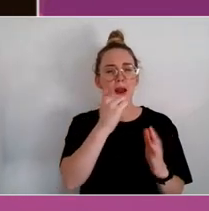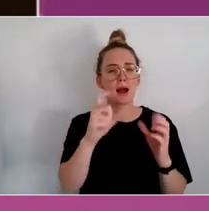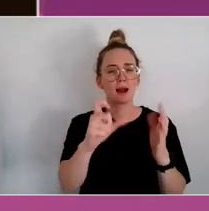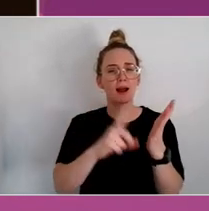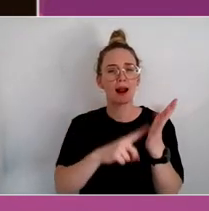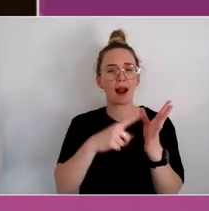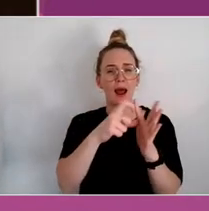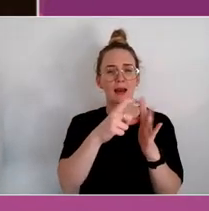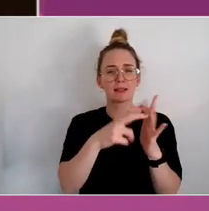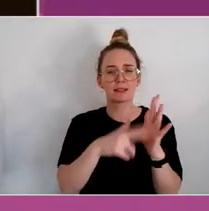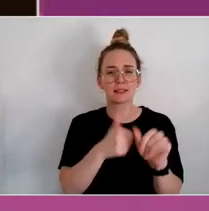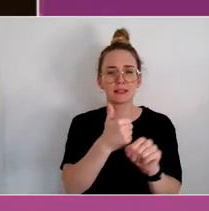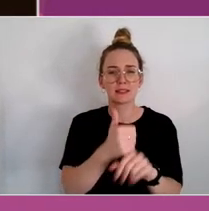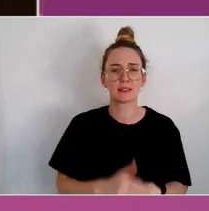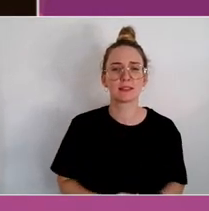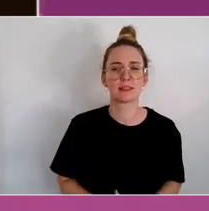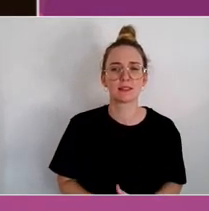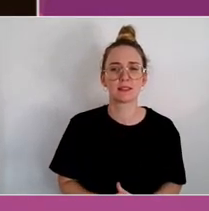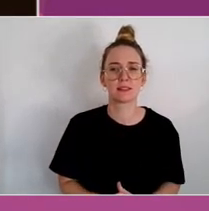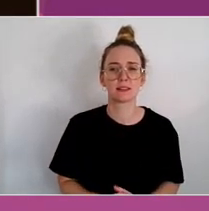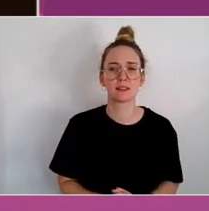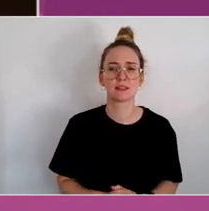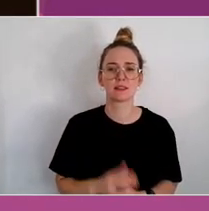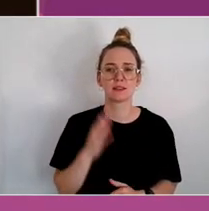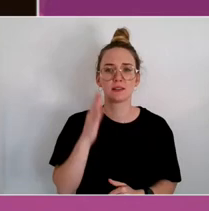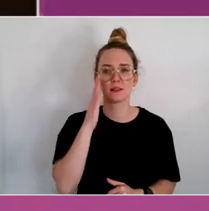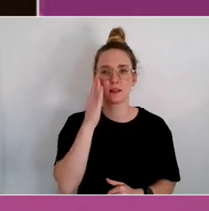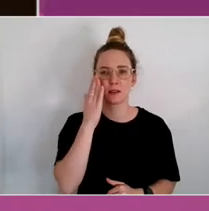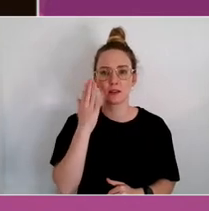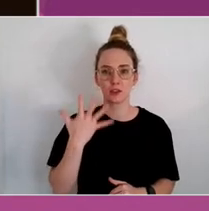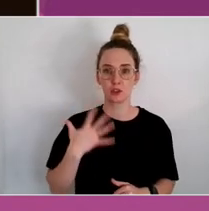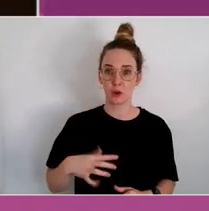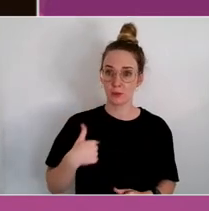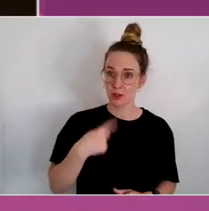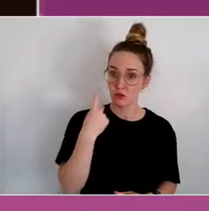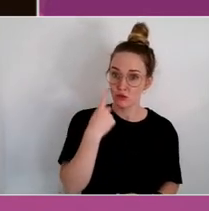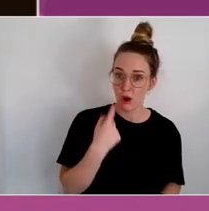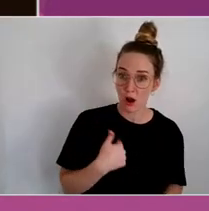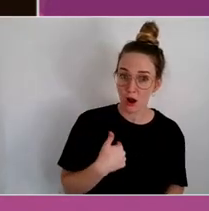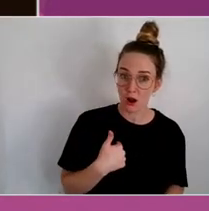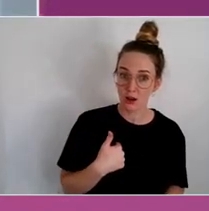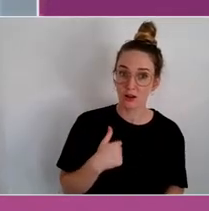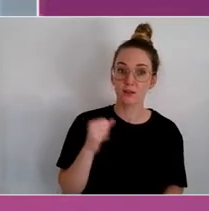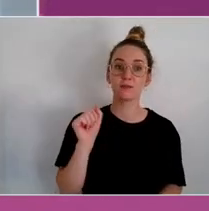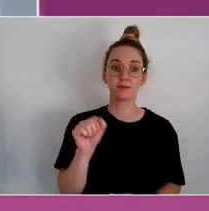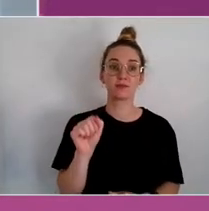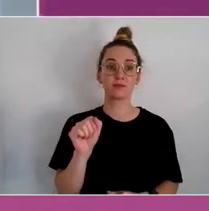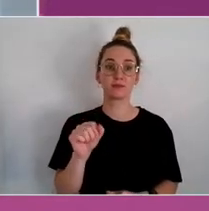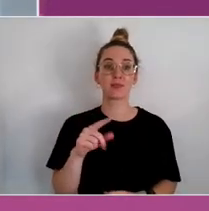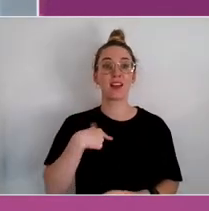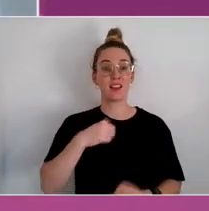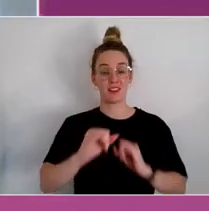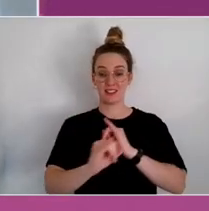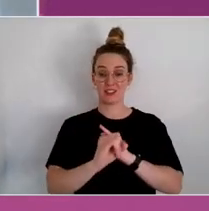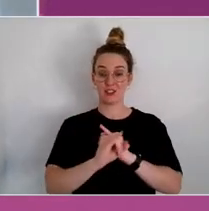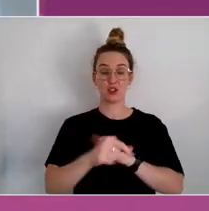At Lowitja Institute, we fund research, so the first thing we do to